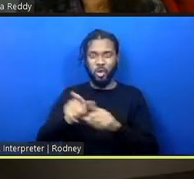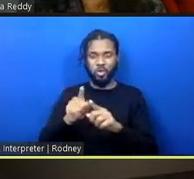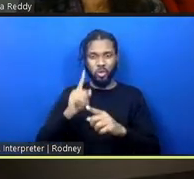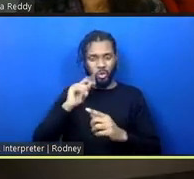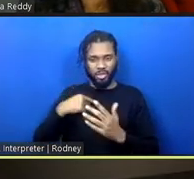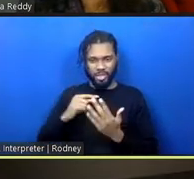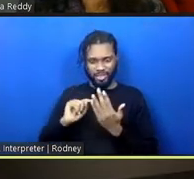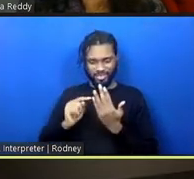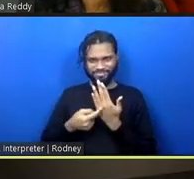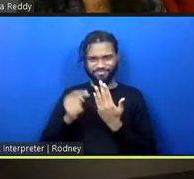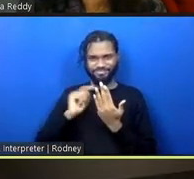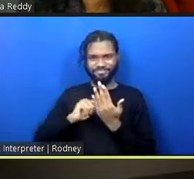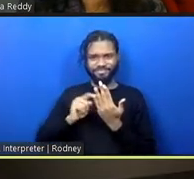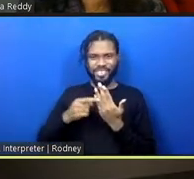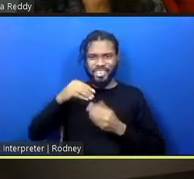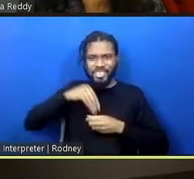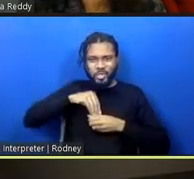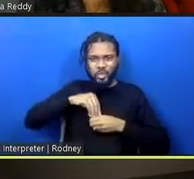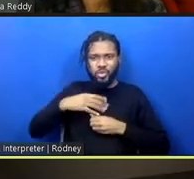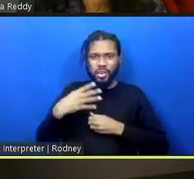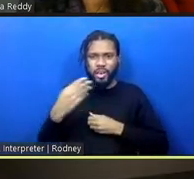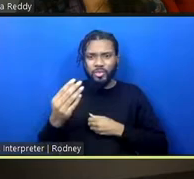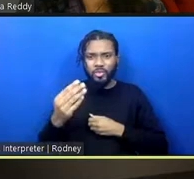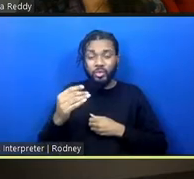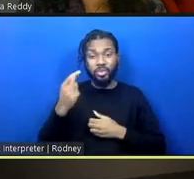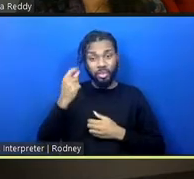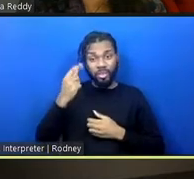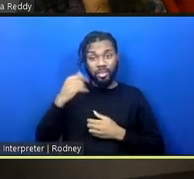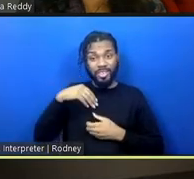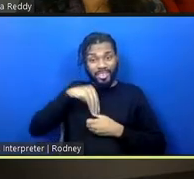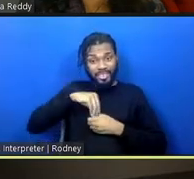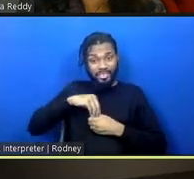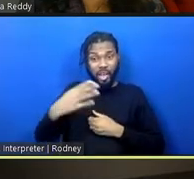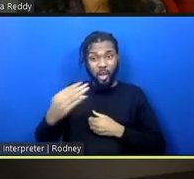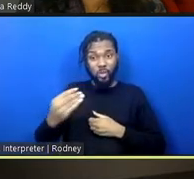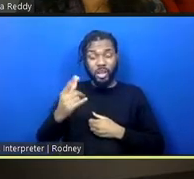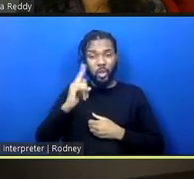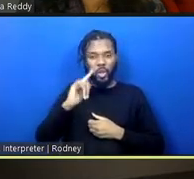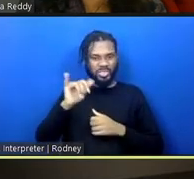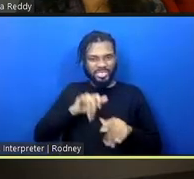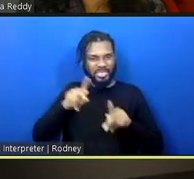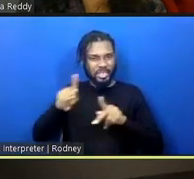about how interior and exterior also extends to the body, that there's an